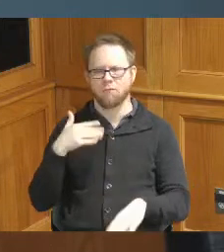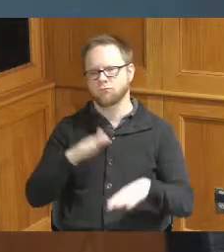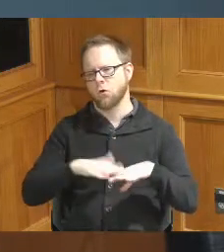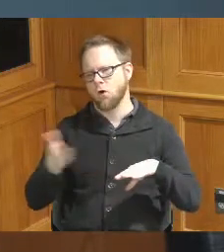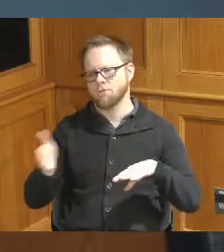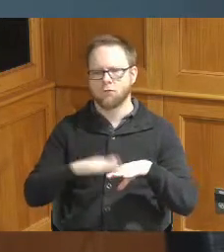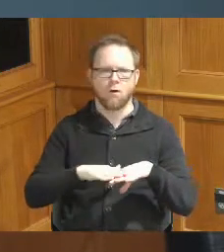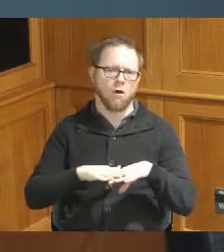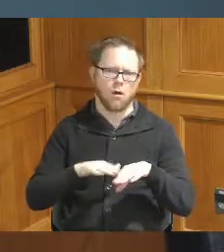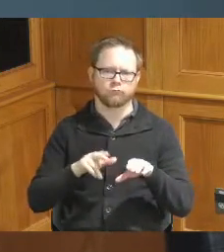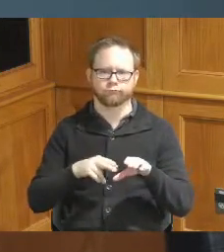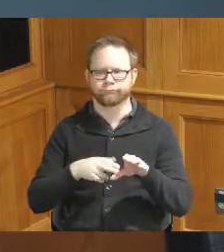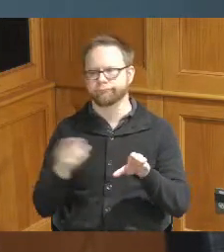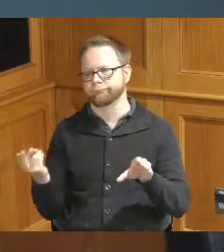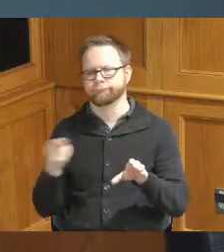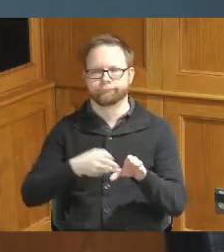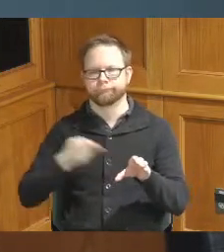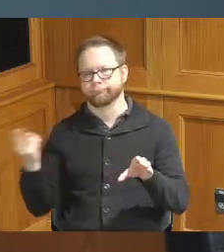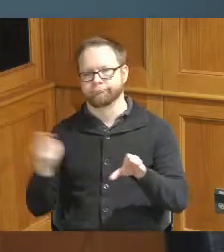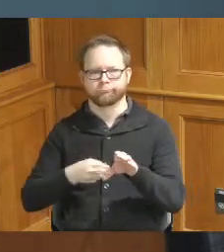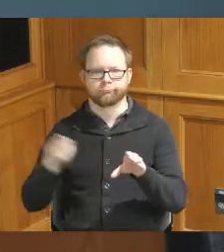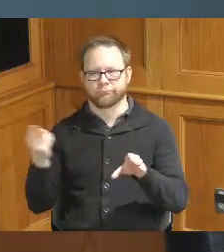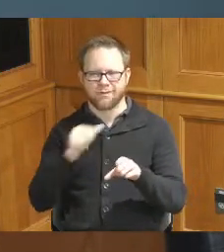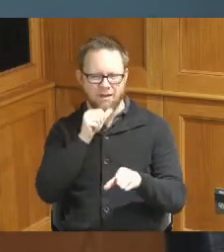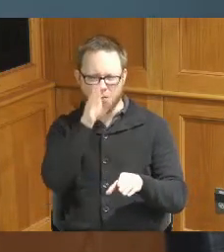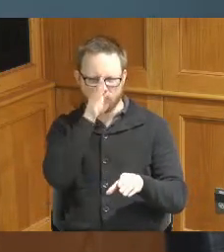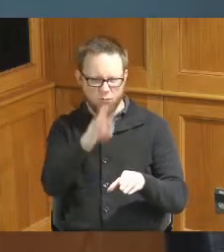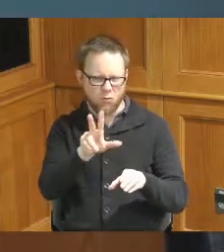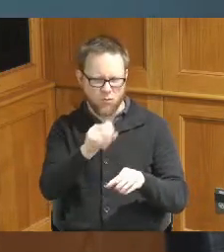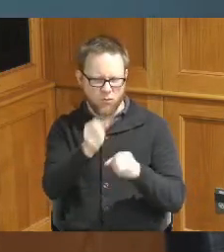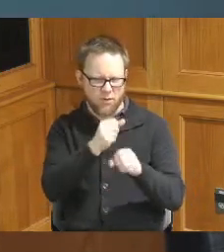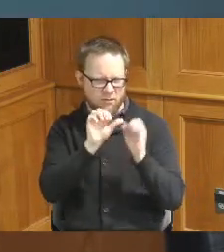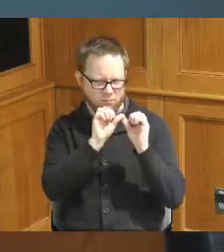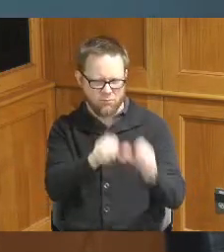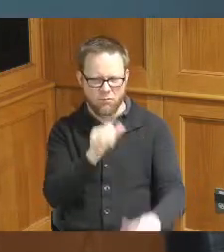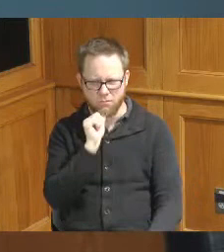then back in and then out so it's not straight 30 years but one of the things I always wanted to do